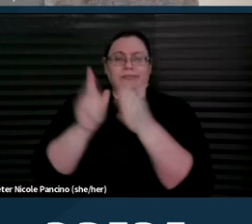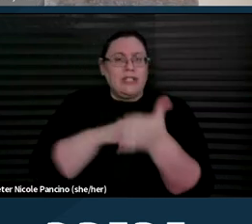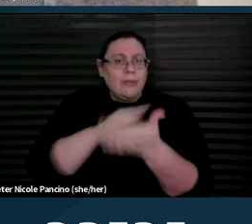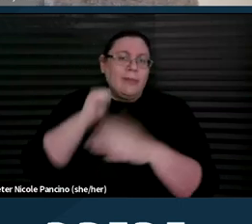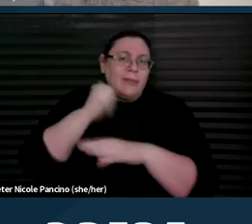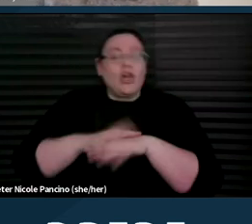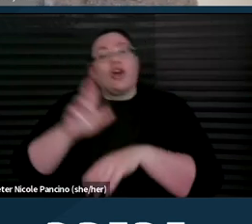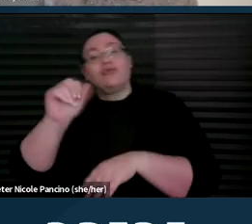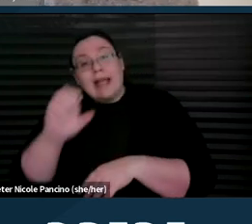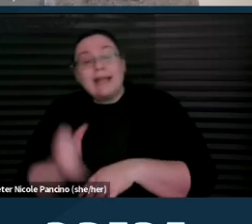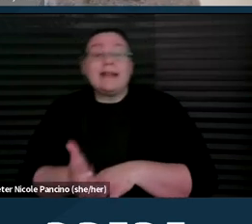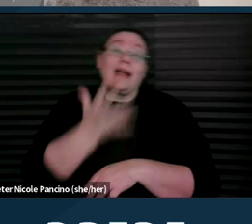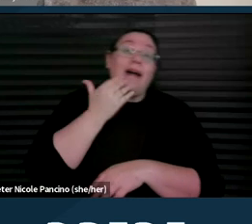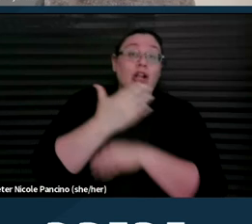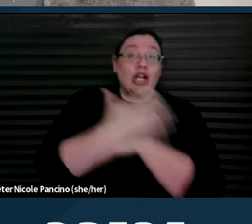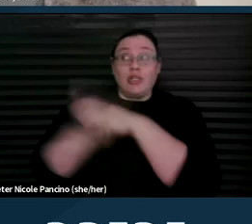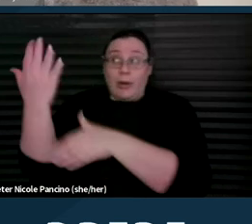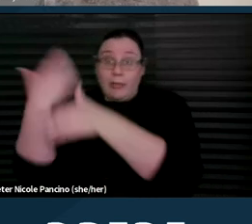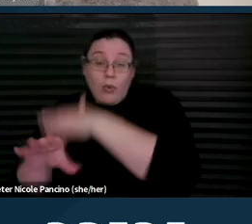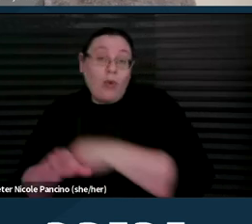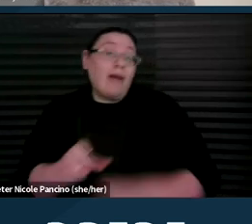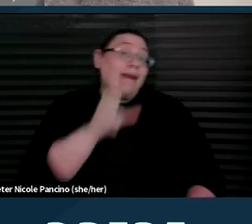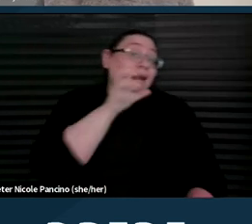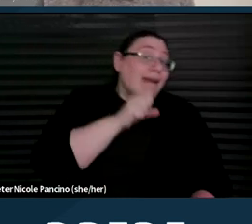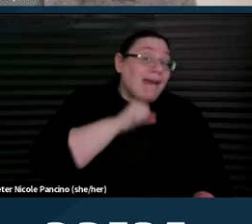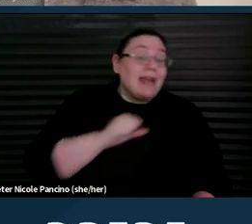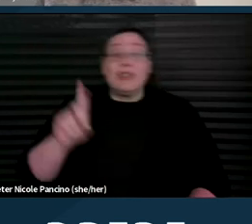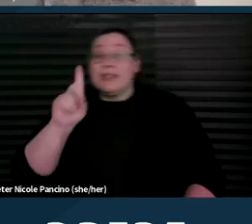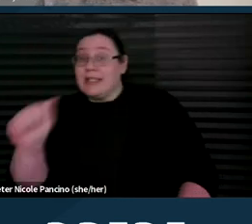national origin, age, disability, or sex in health programs